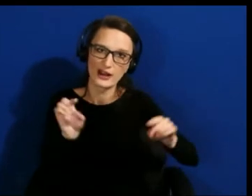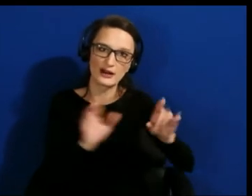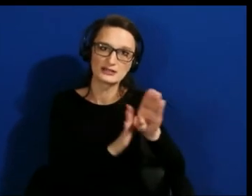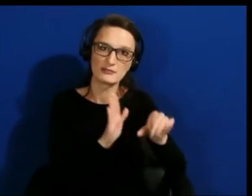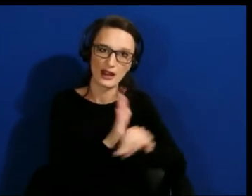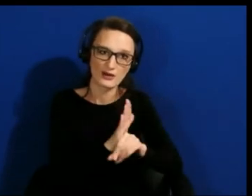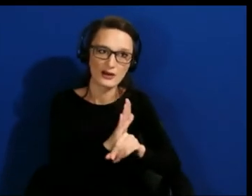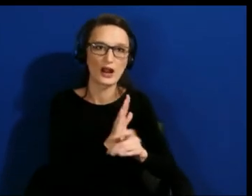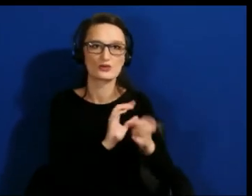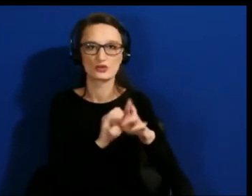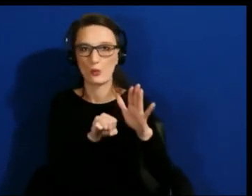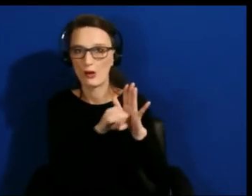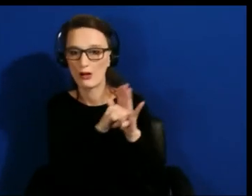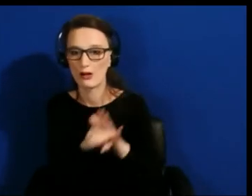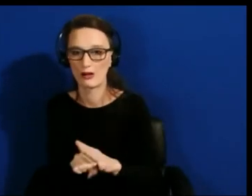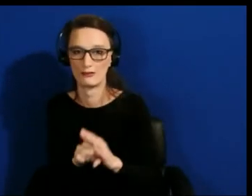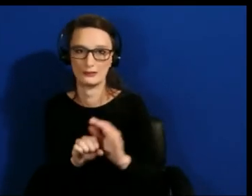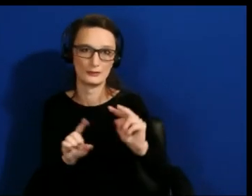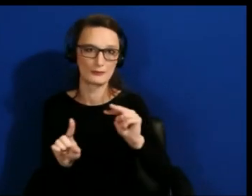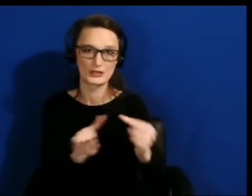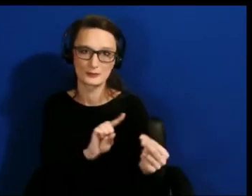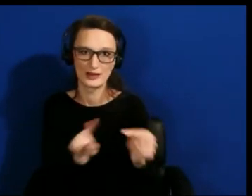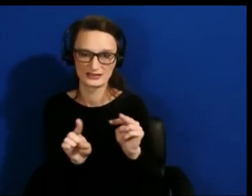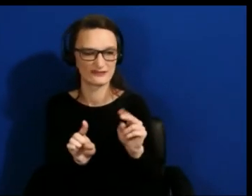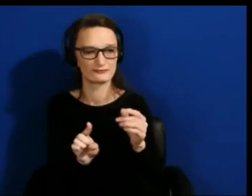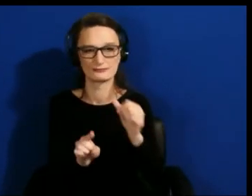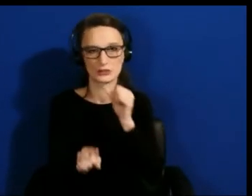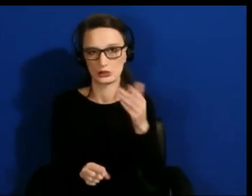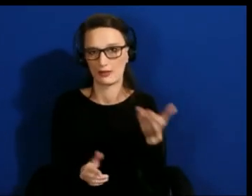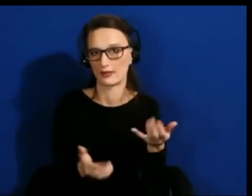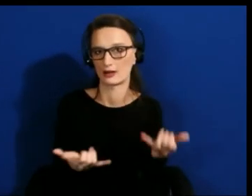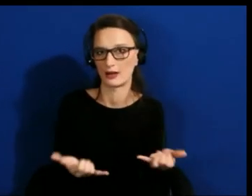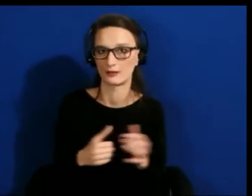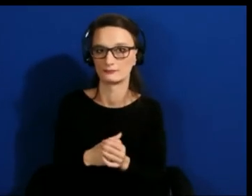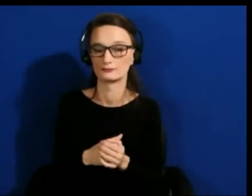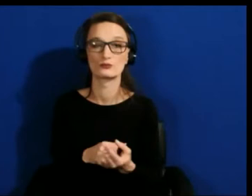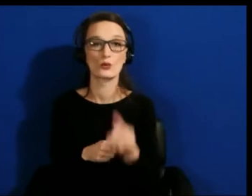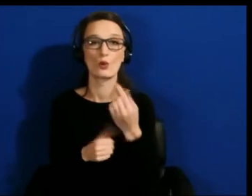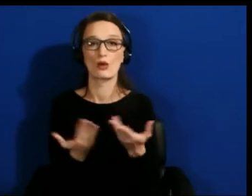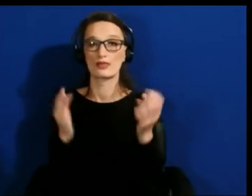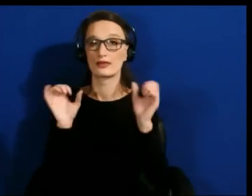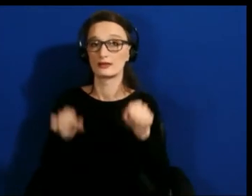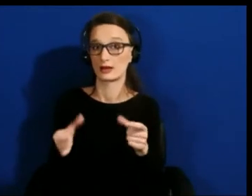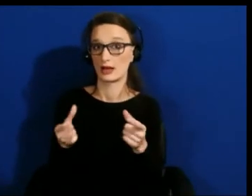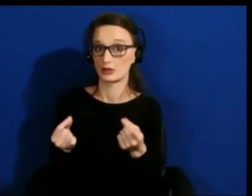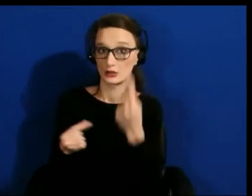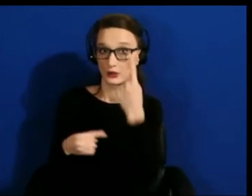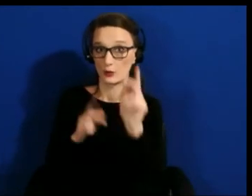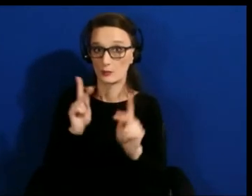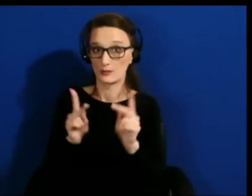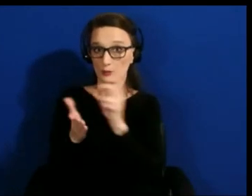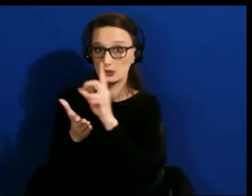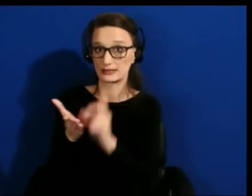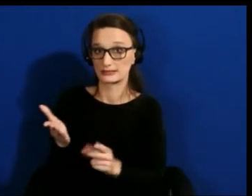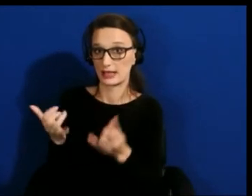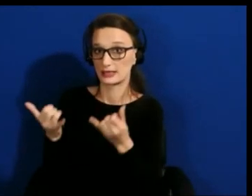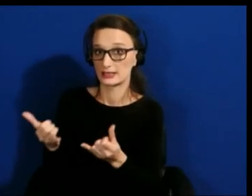One thing that people can do, for those that are designing, consider deeper engagements with research.